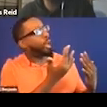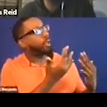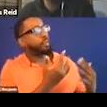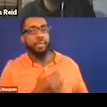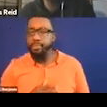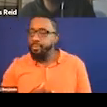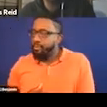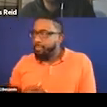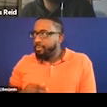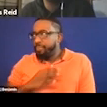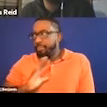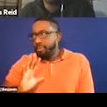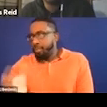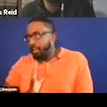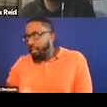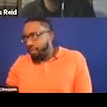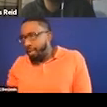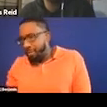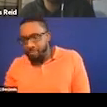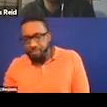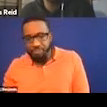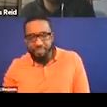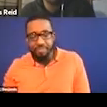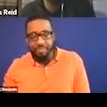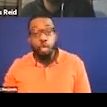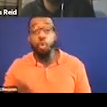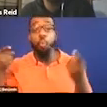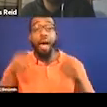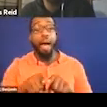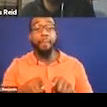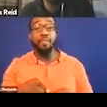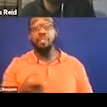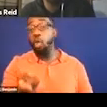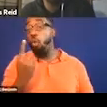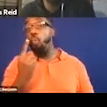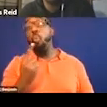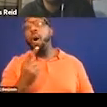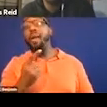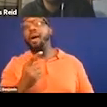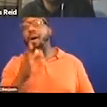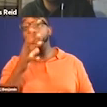But what happens is that one of my ladies will come and sit next to me on the couch to make sure I'm included.